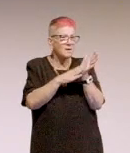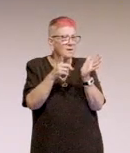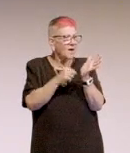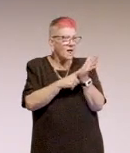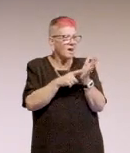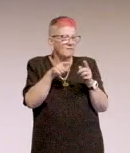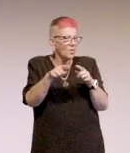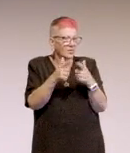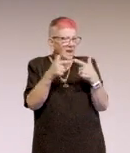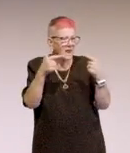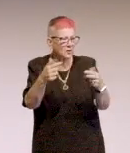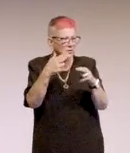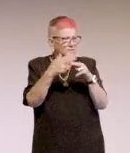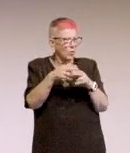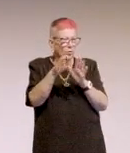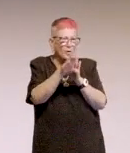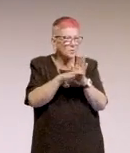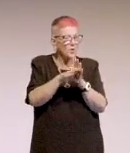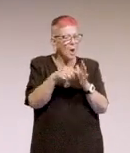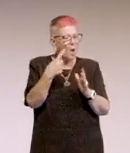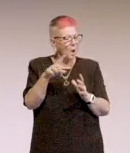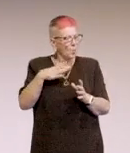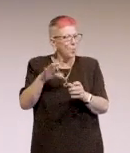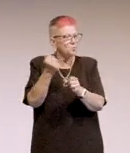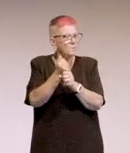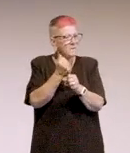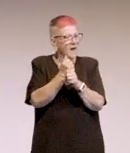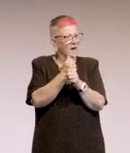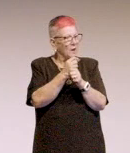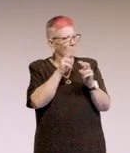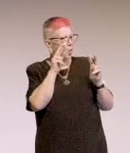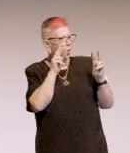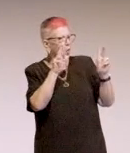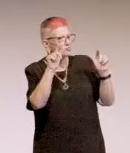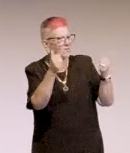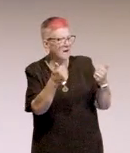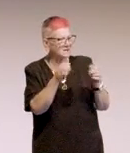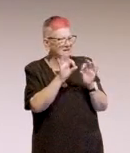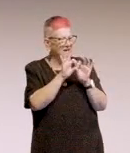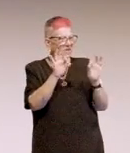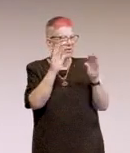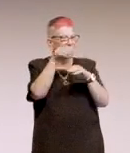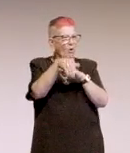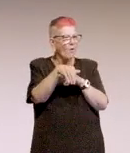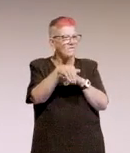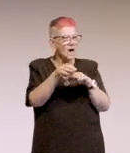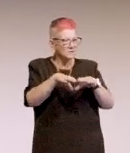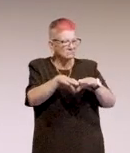It was all about making stuff look pretty and nothing about keyboard accessibility. It was all about a mouse.